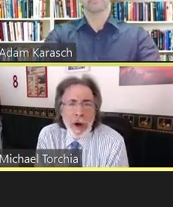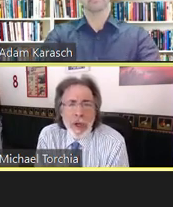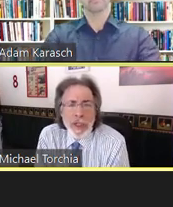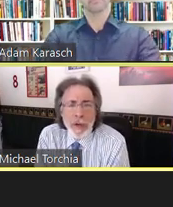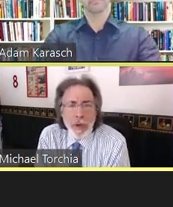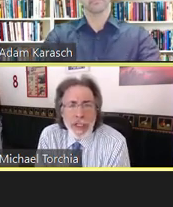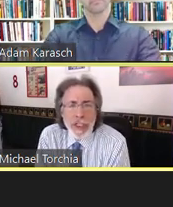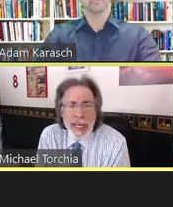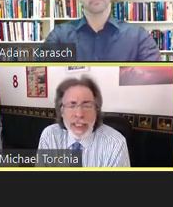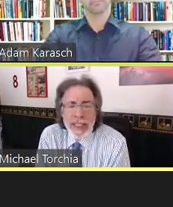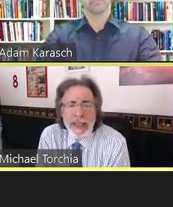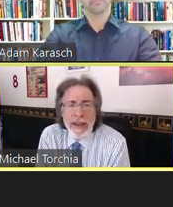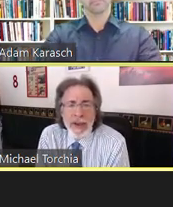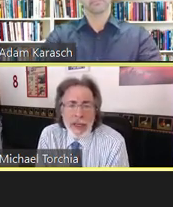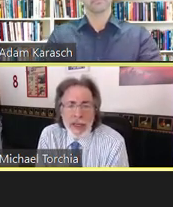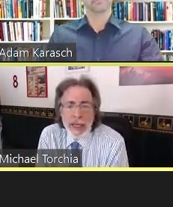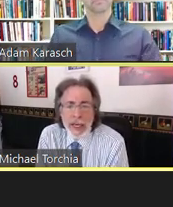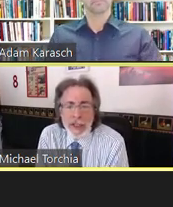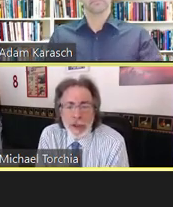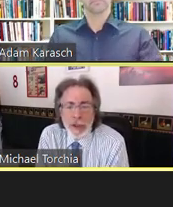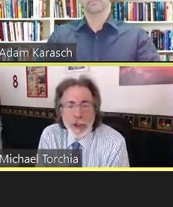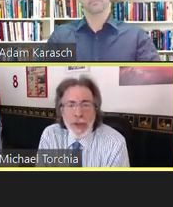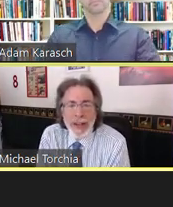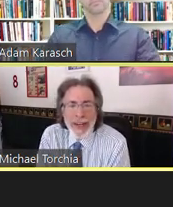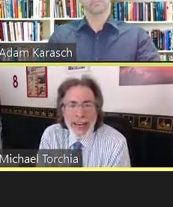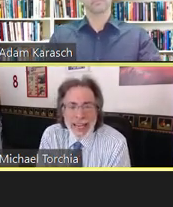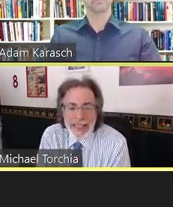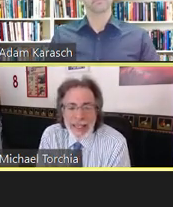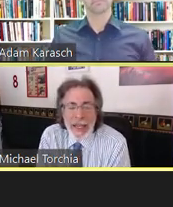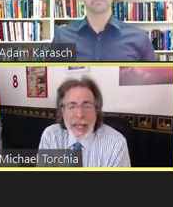wasn't really changed significantly until 2008.